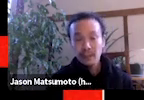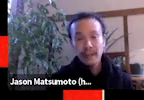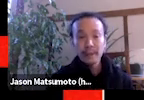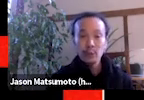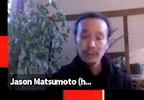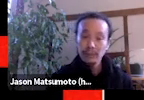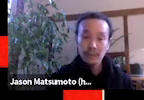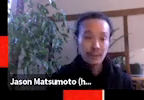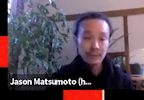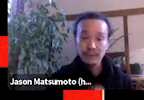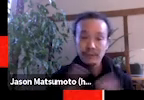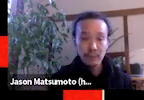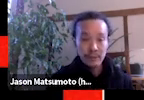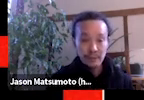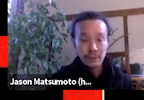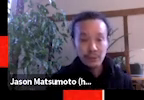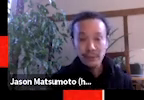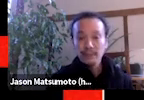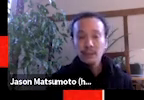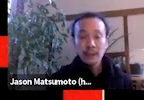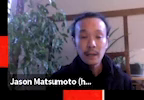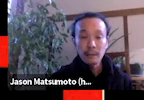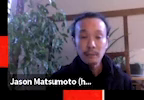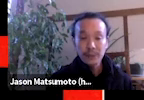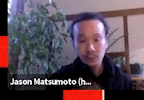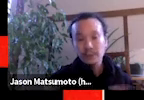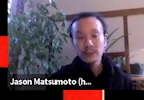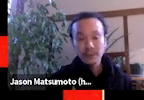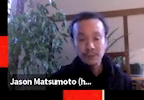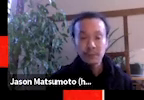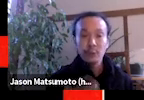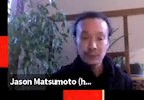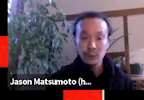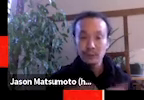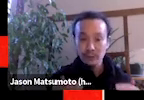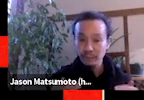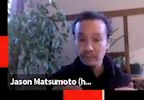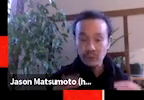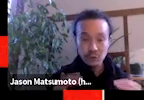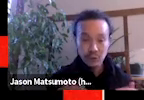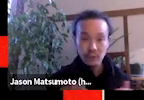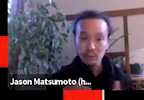I know many people are calling in from different parts of the country. This is unfortunately only for folks in Chicago,